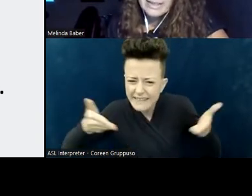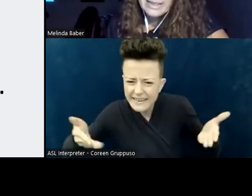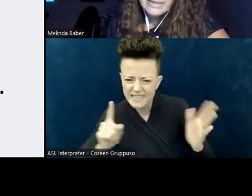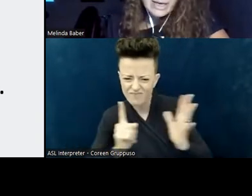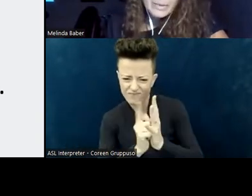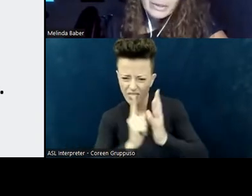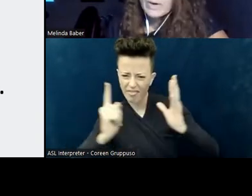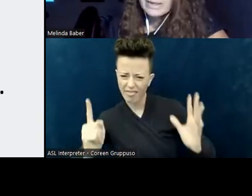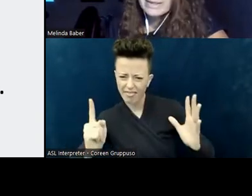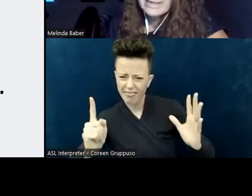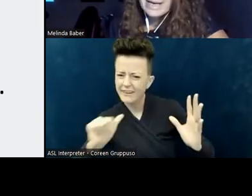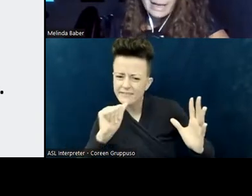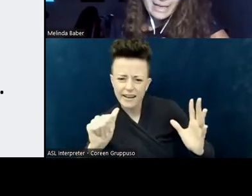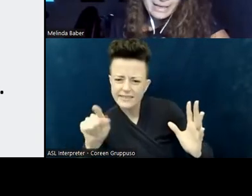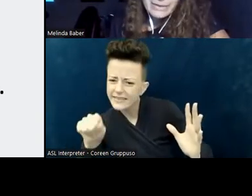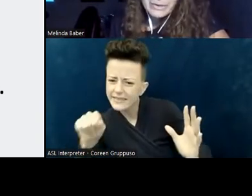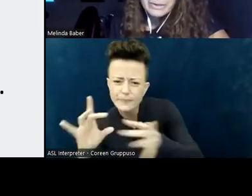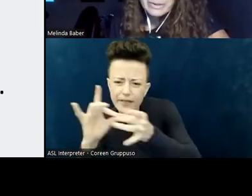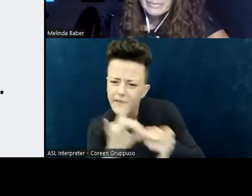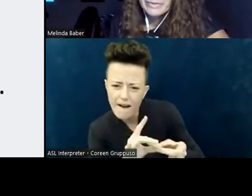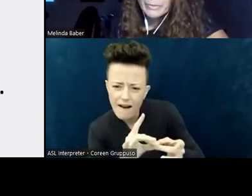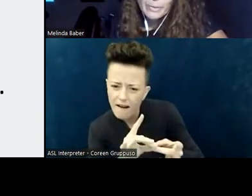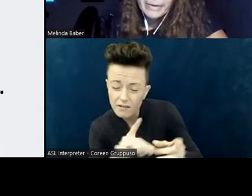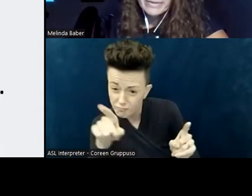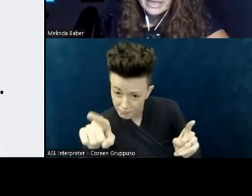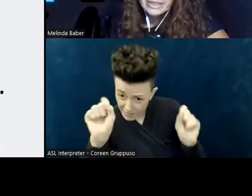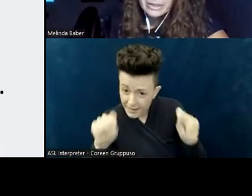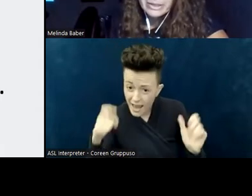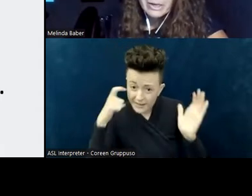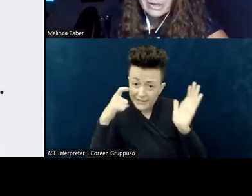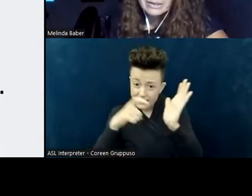"Can you tell which one is not like the others "before we finish our song?"